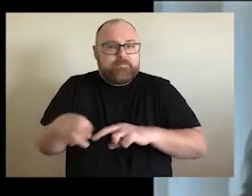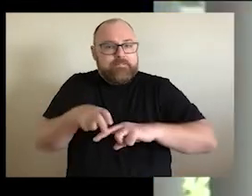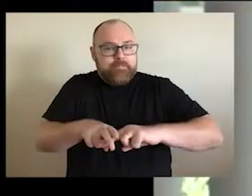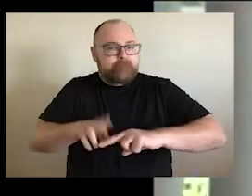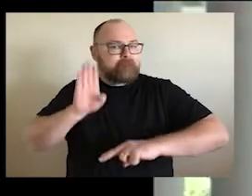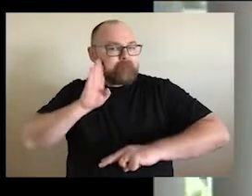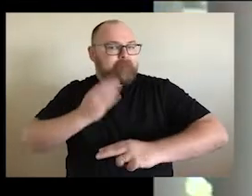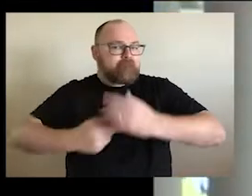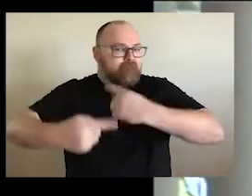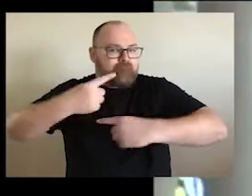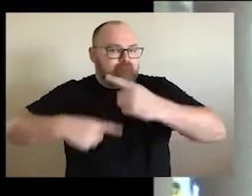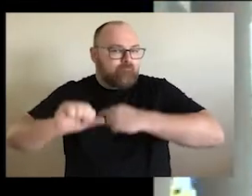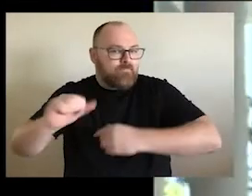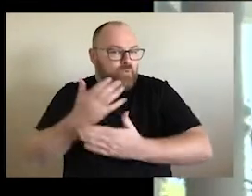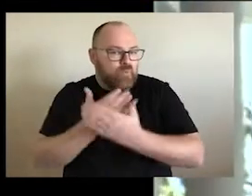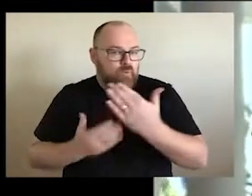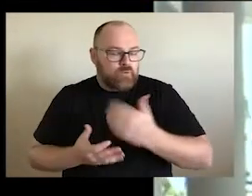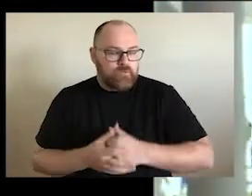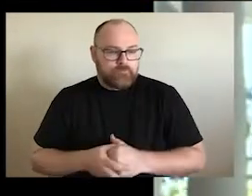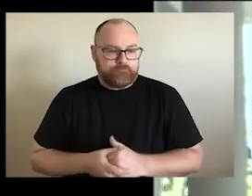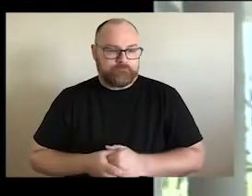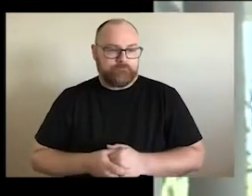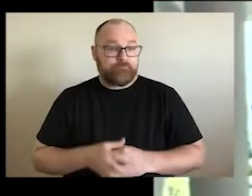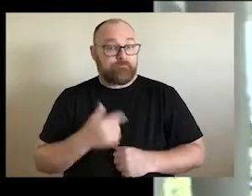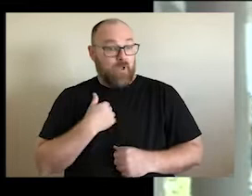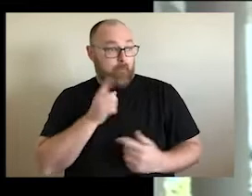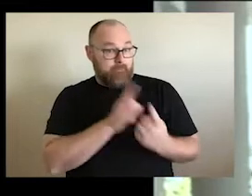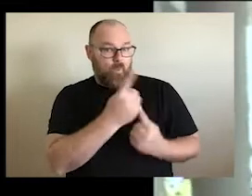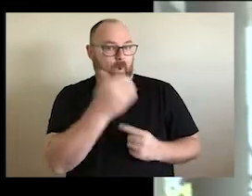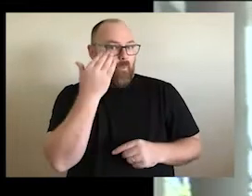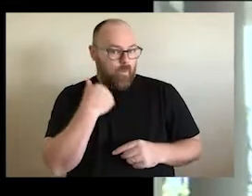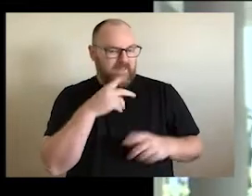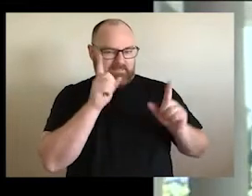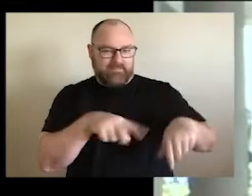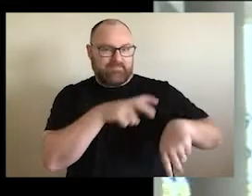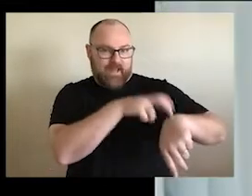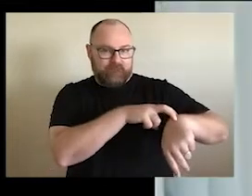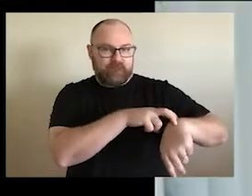the opportunity to meet a woman who started off as a TAFE student and she always